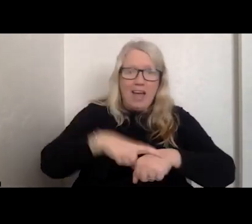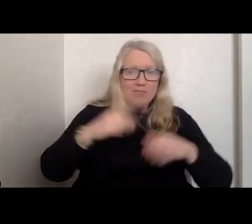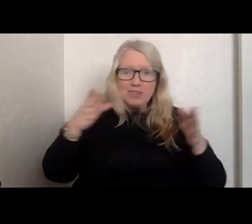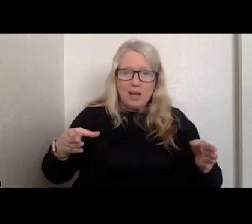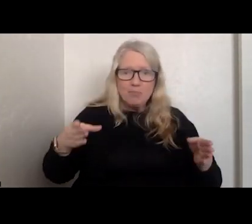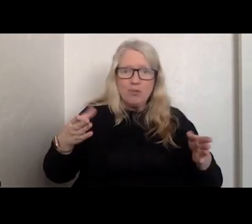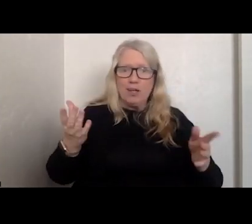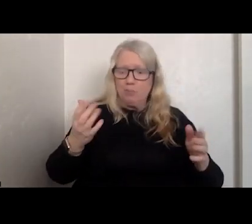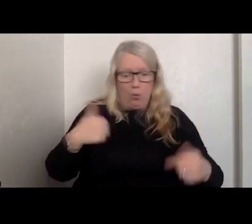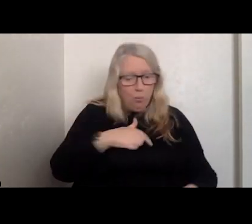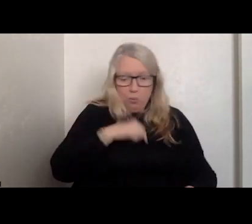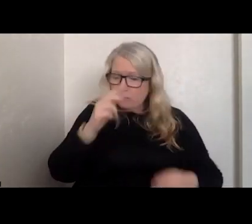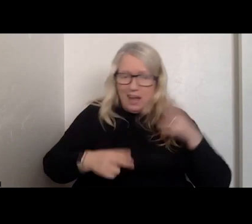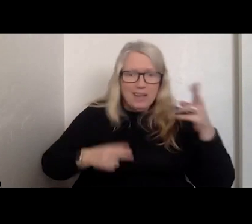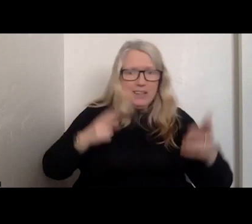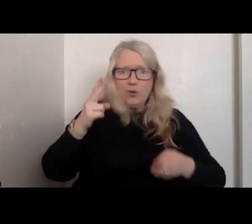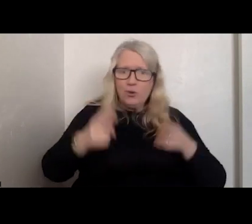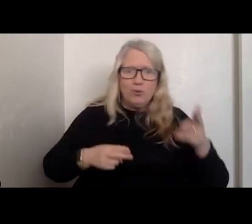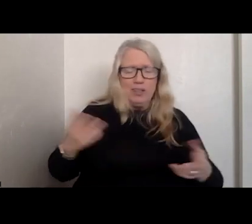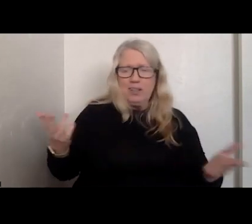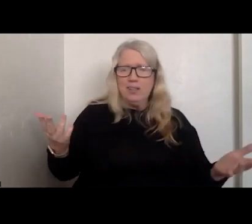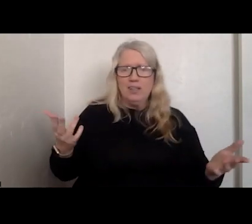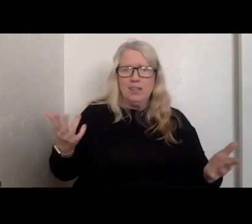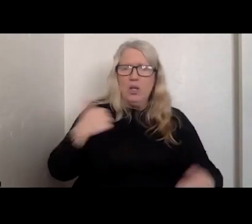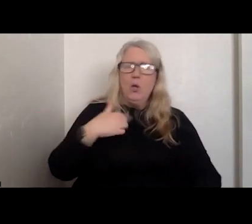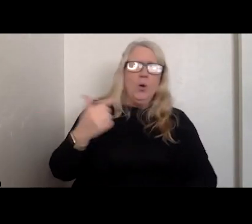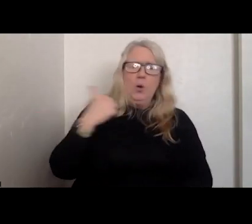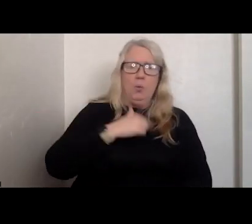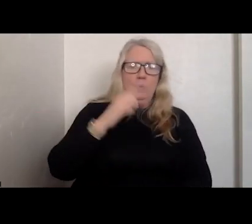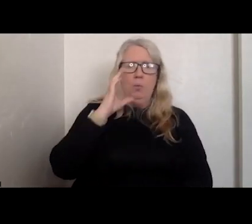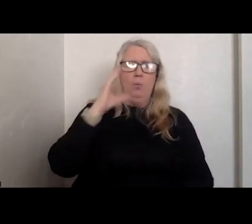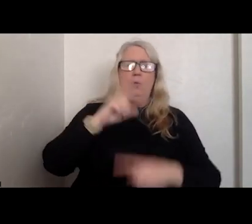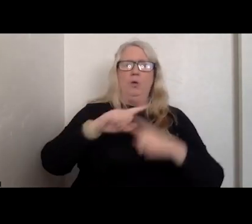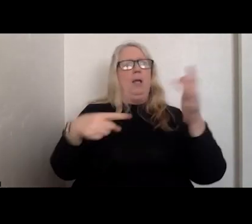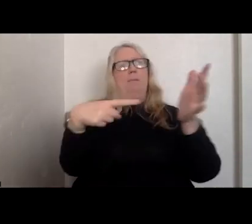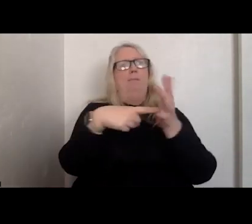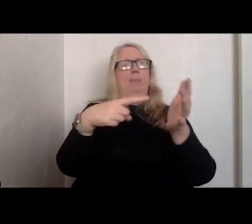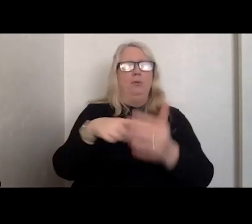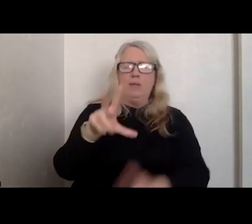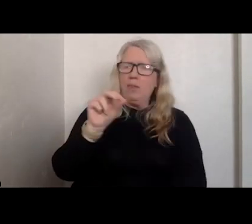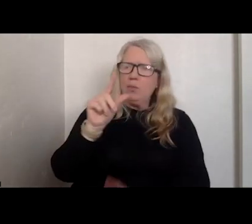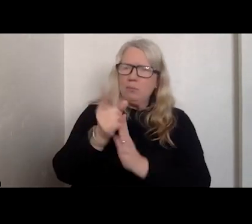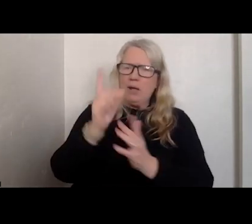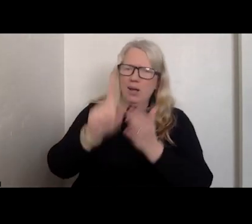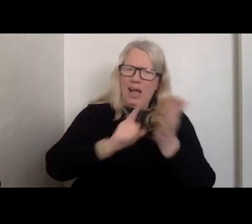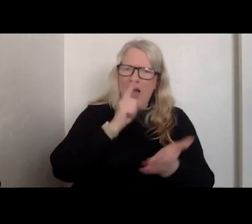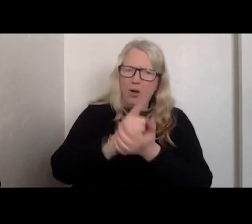IN A HURRY. WE ARE NOT GOING TO BILL FOR 30 MINUTES OR HOUR. I